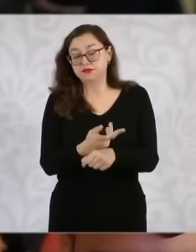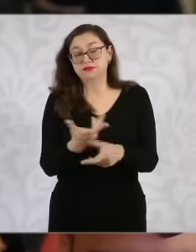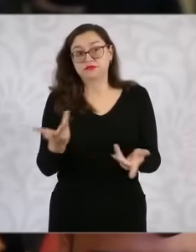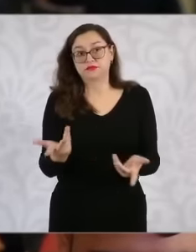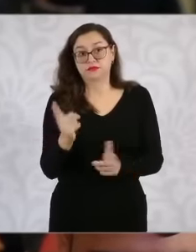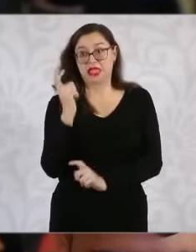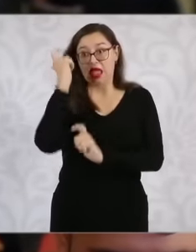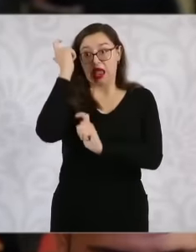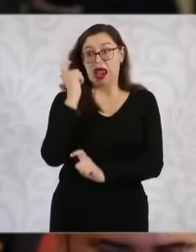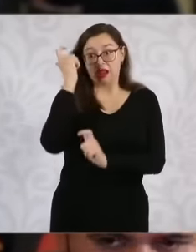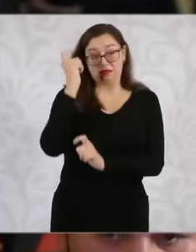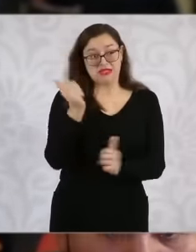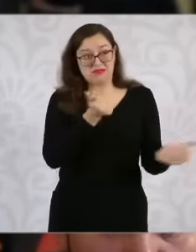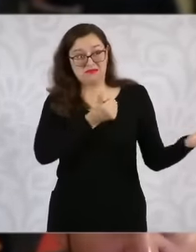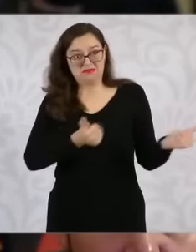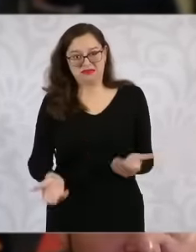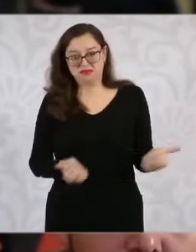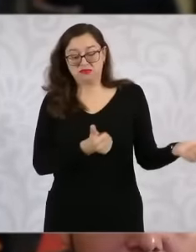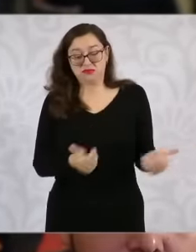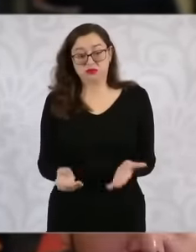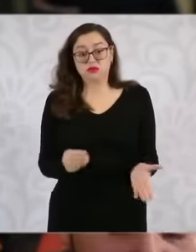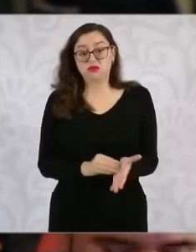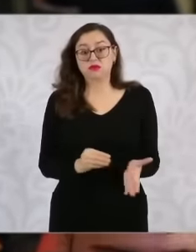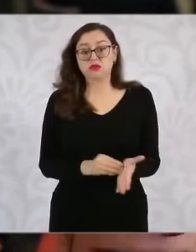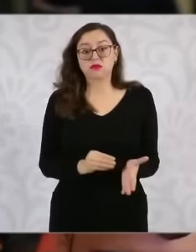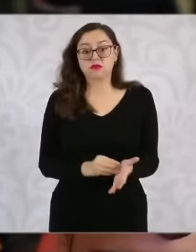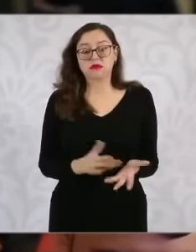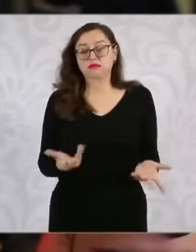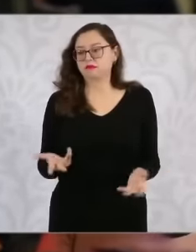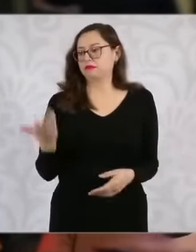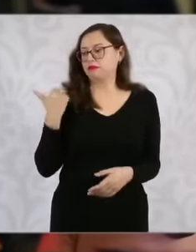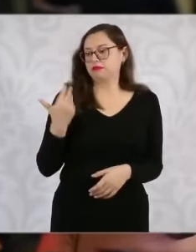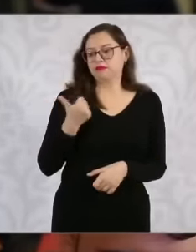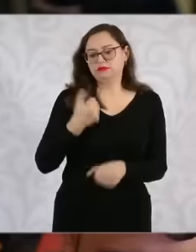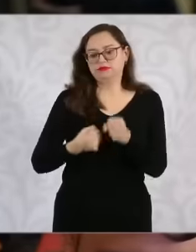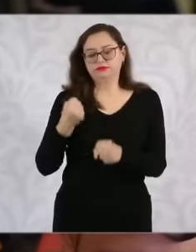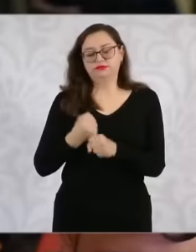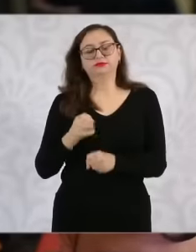López Obrador and his team, this good former president, now launched lawsuits in the United States that,